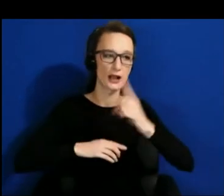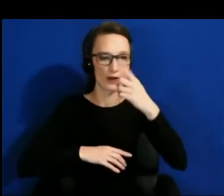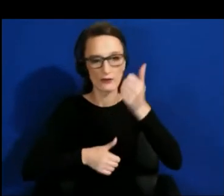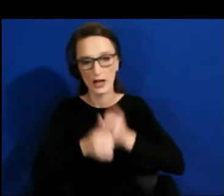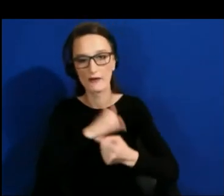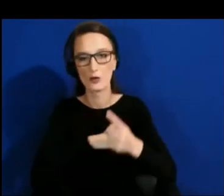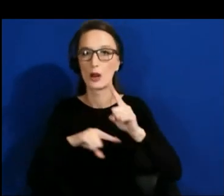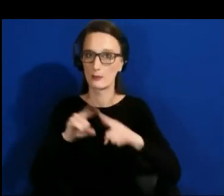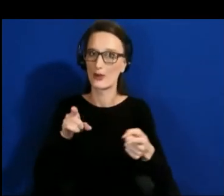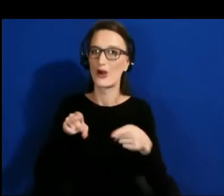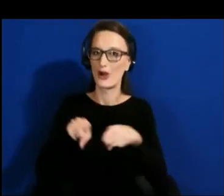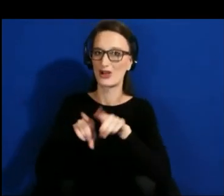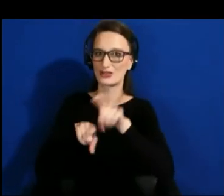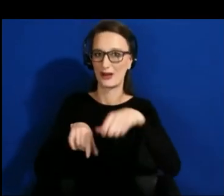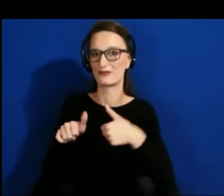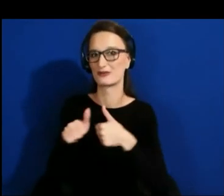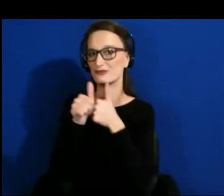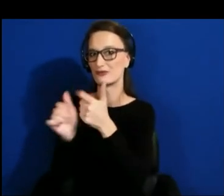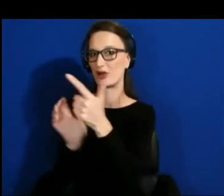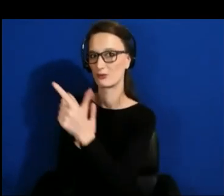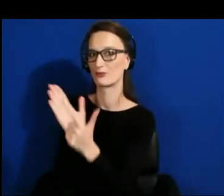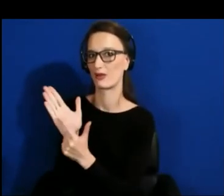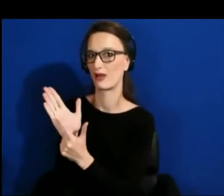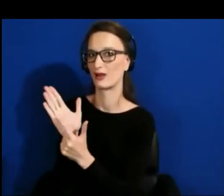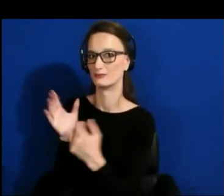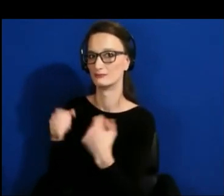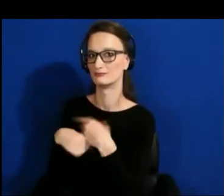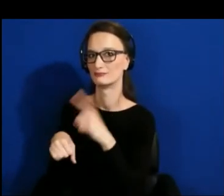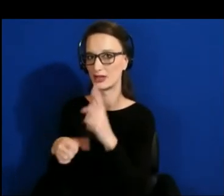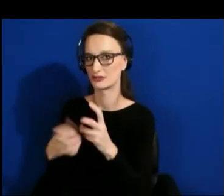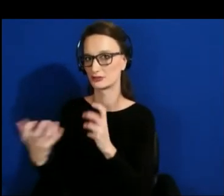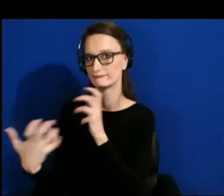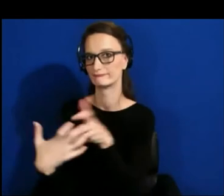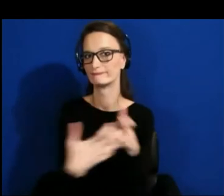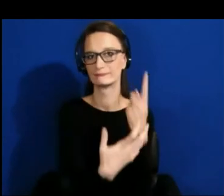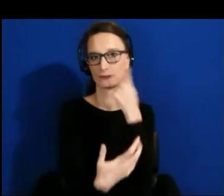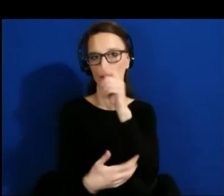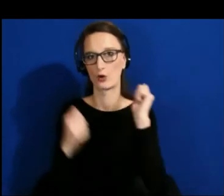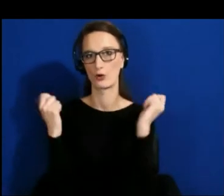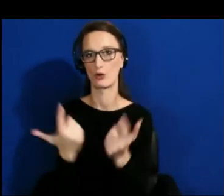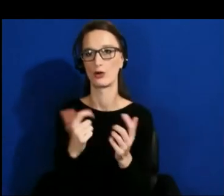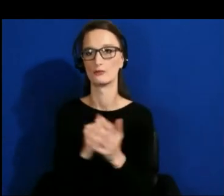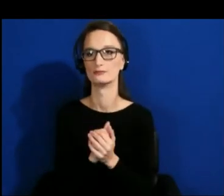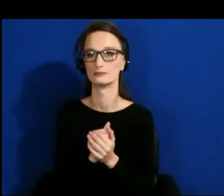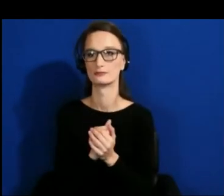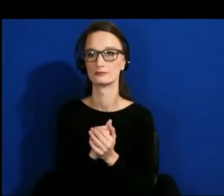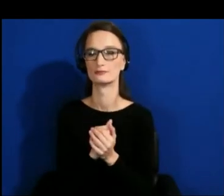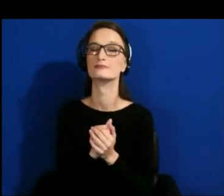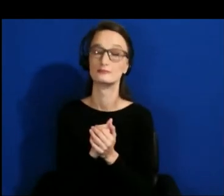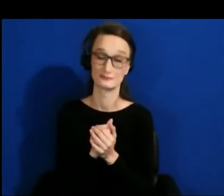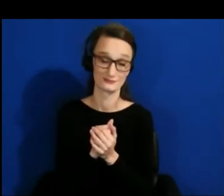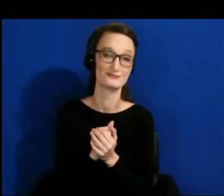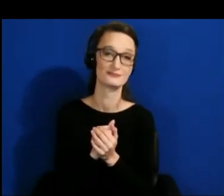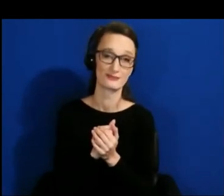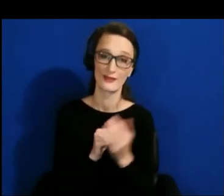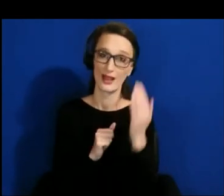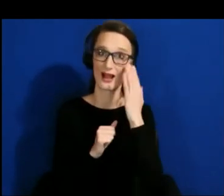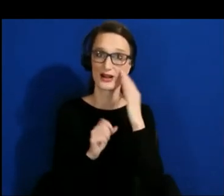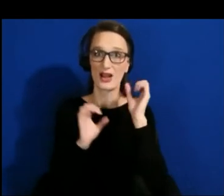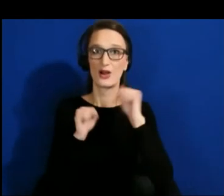sure you cater to everyone. Absolutely I know we can talk hours about all this. I could spend days talking about this.